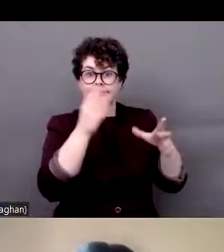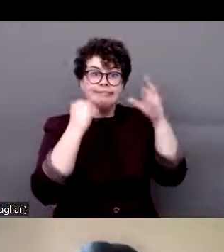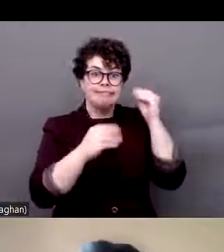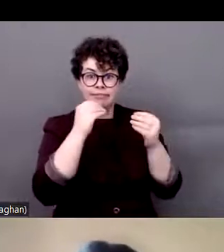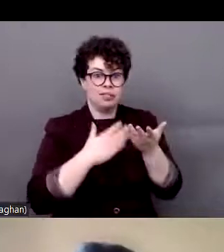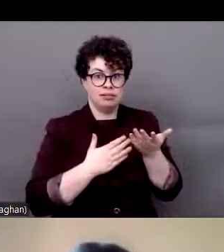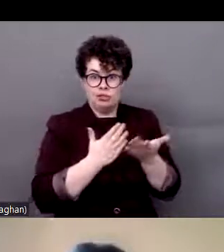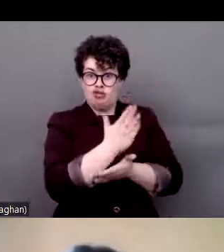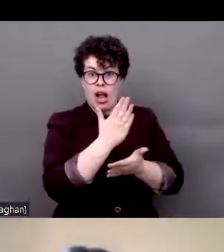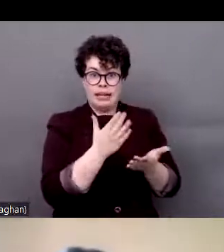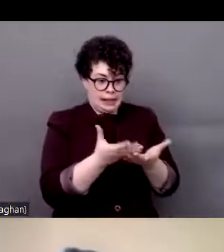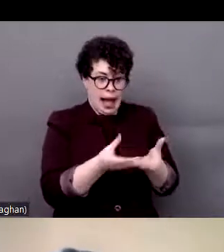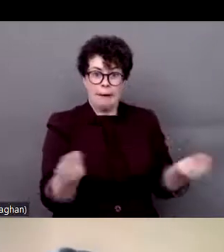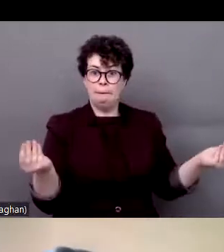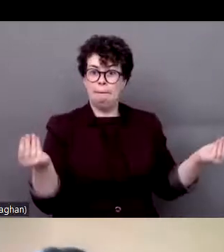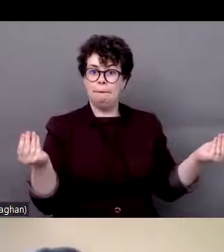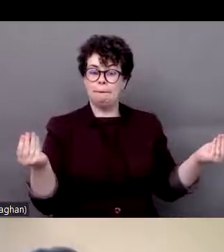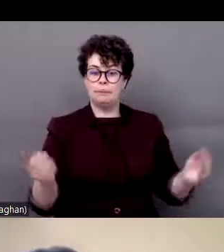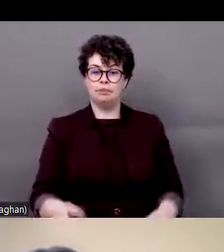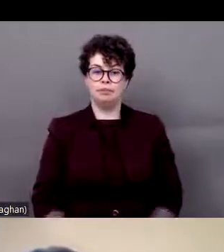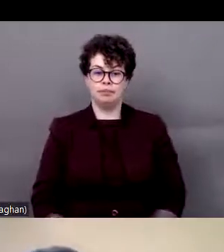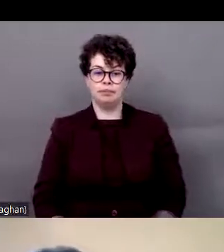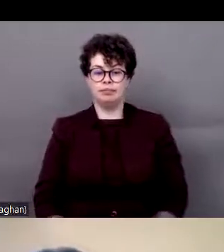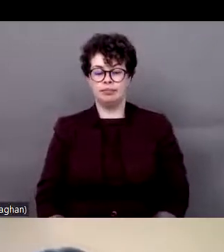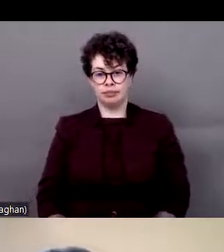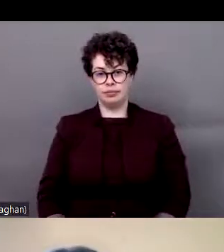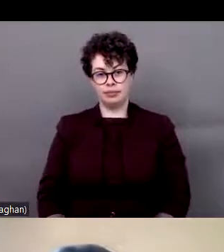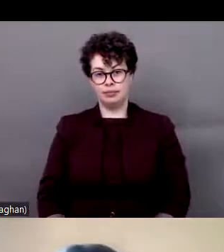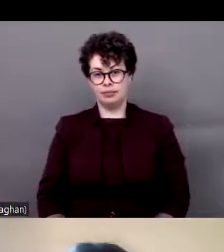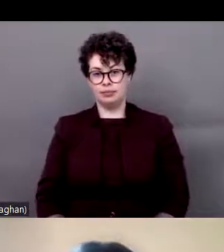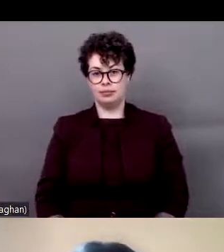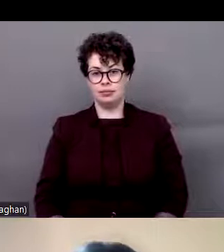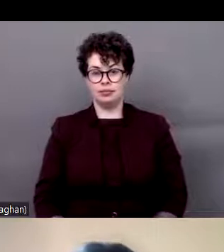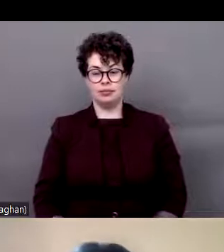it was not ensured. There were some